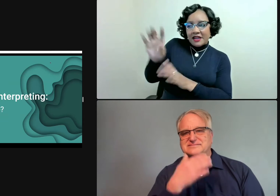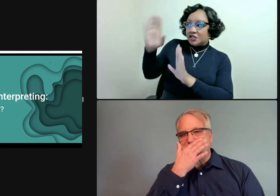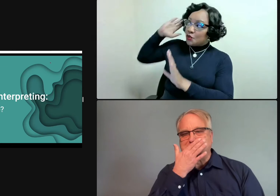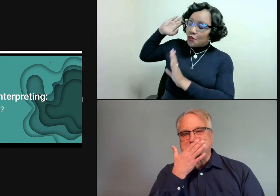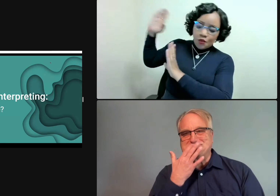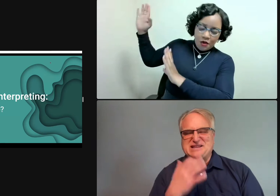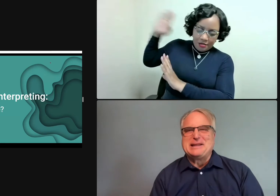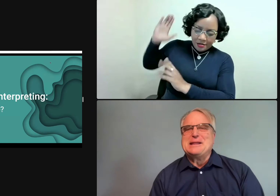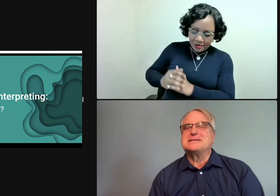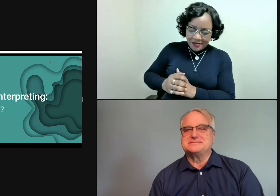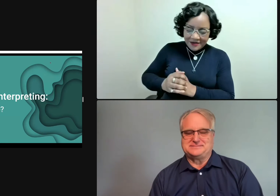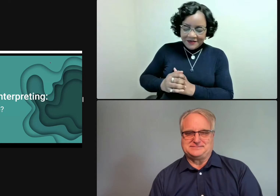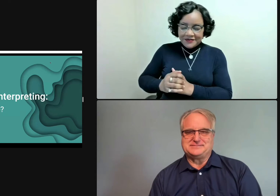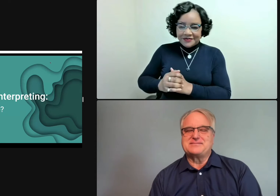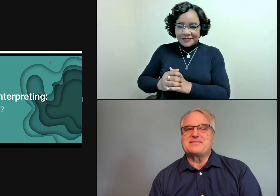My background is a beige wall.